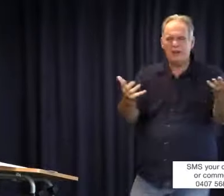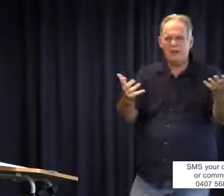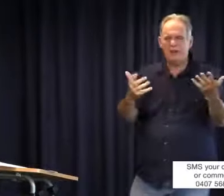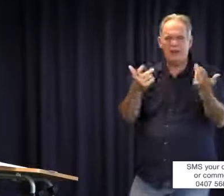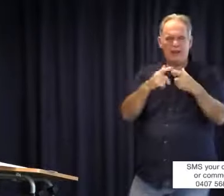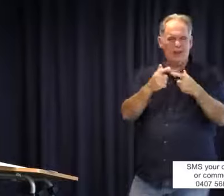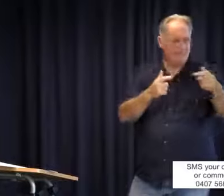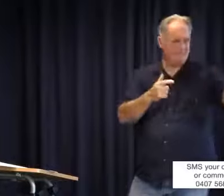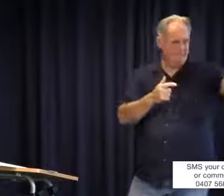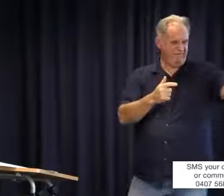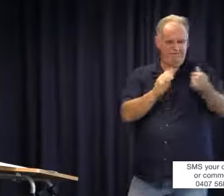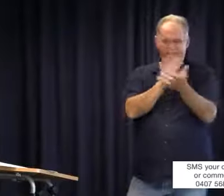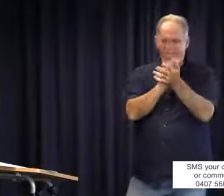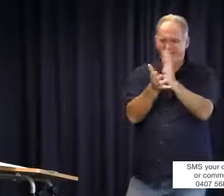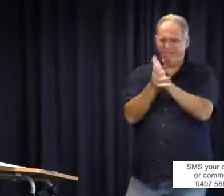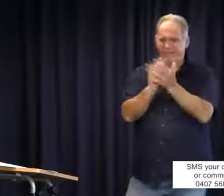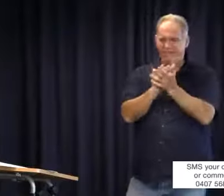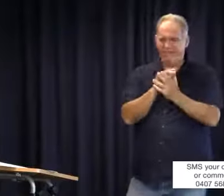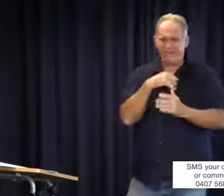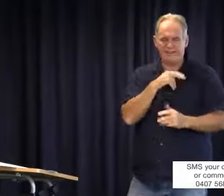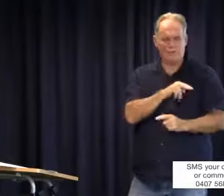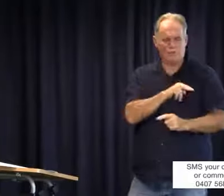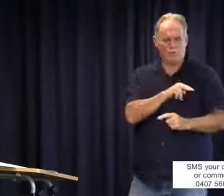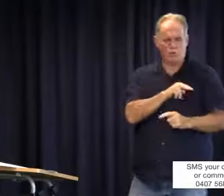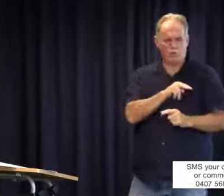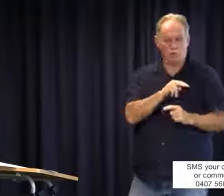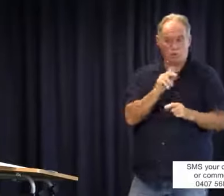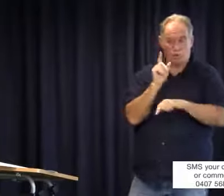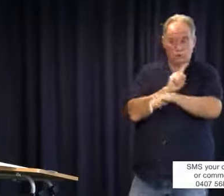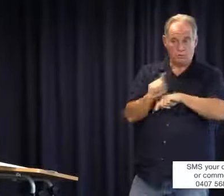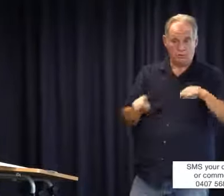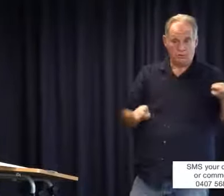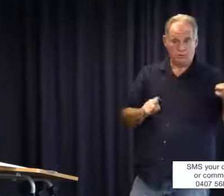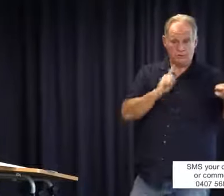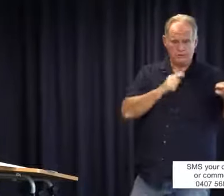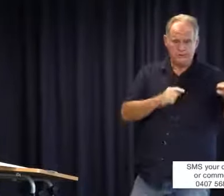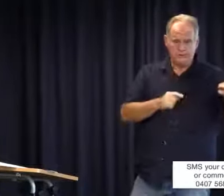school situation for one of my nephews. He said that he had interpreters who simply weren't